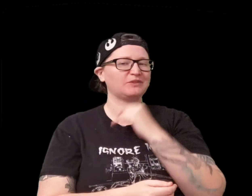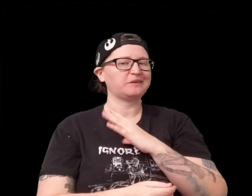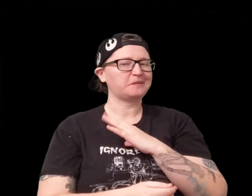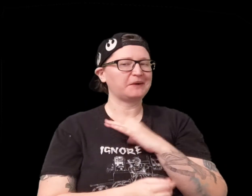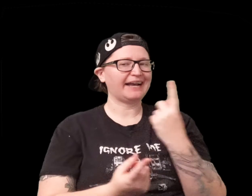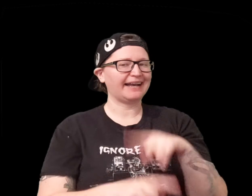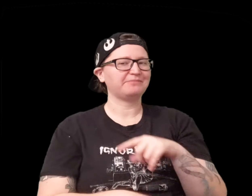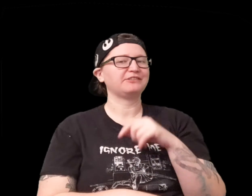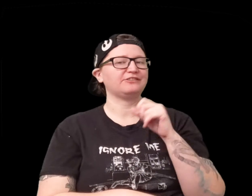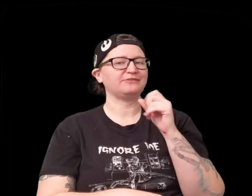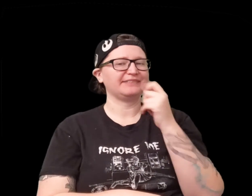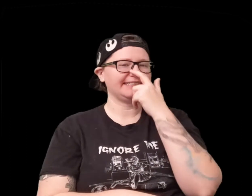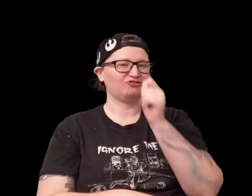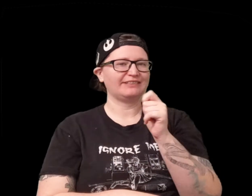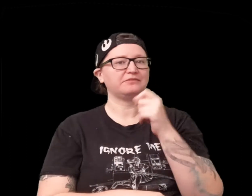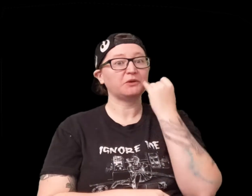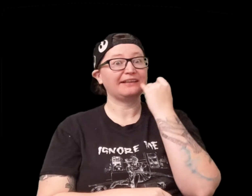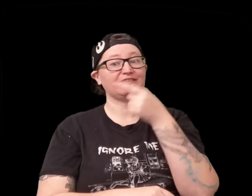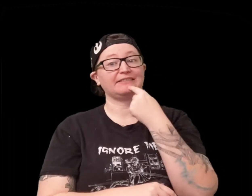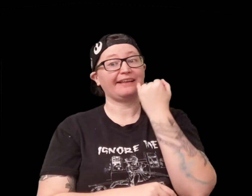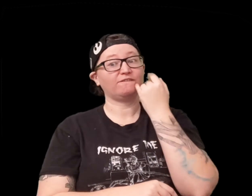I thought that was a pretty cool thing to add in kind of interesting